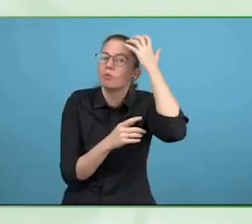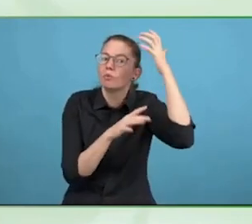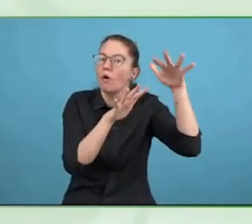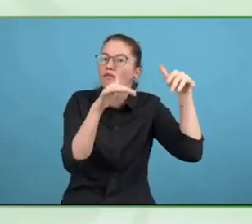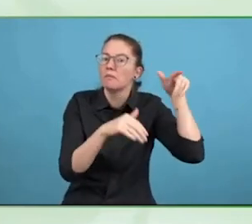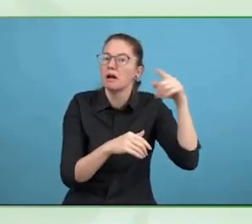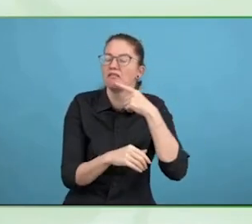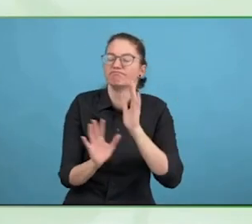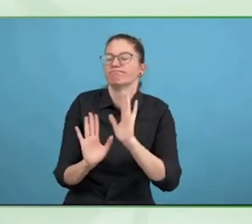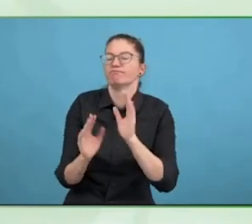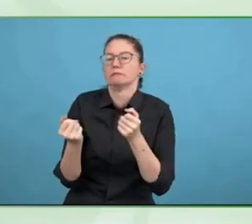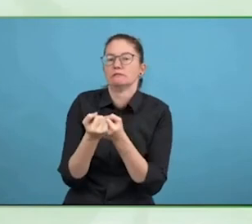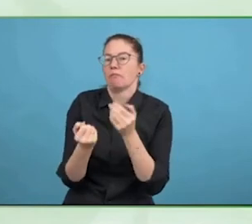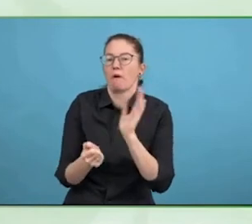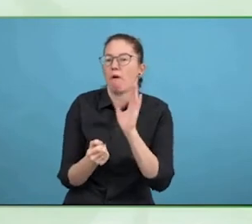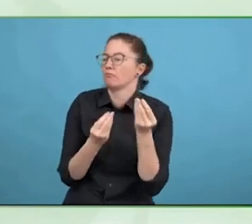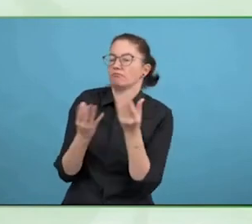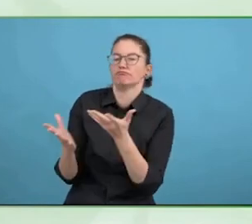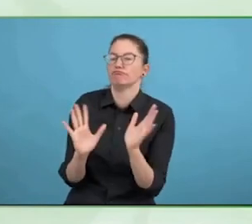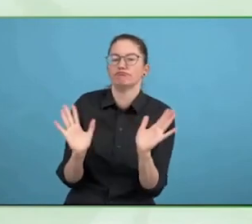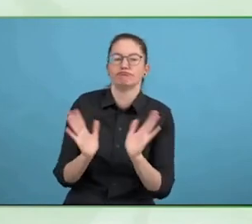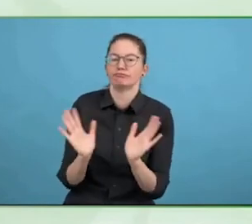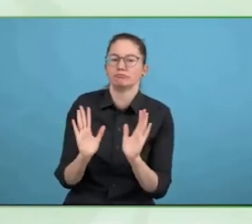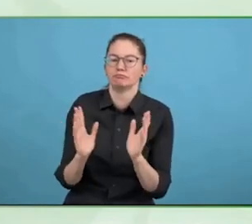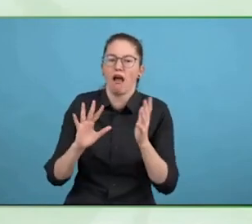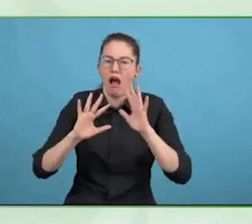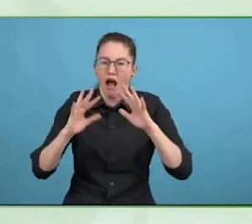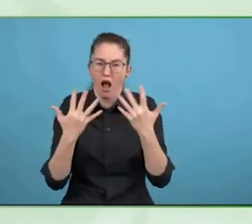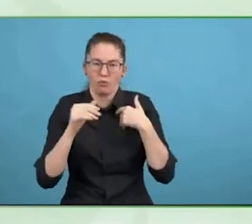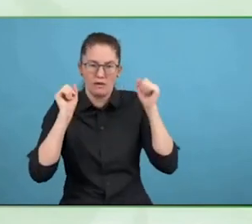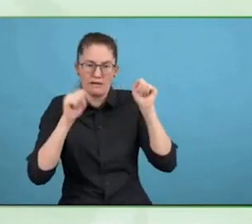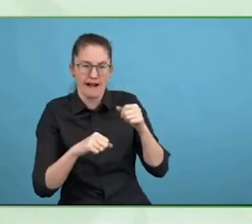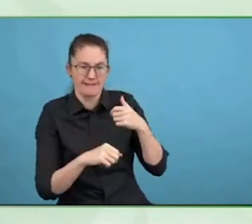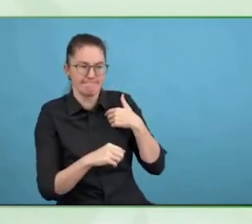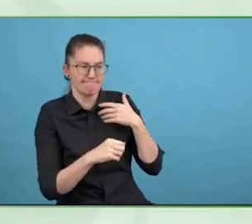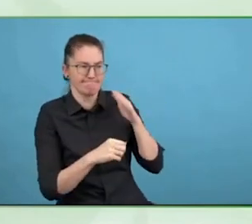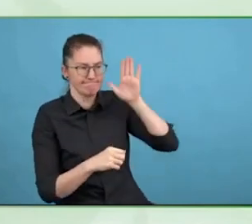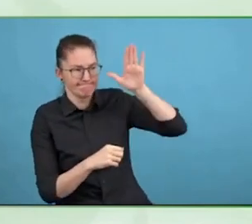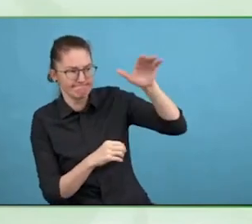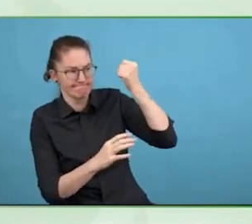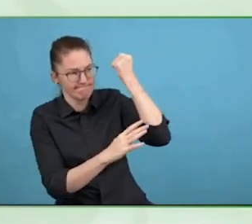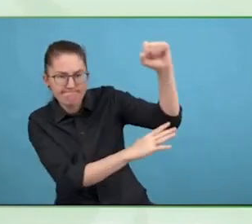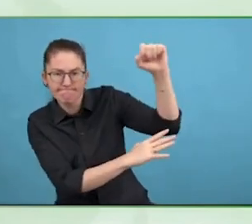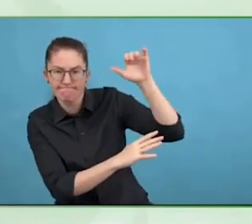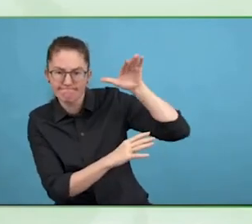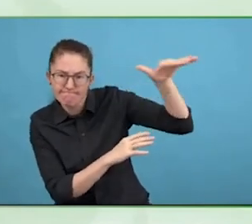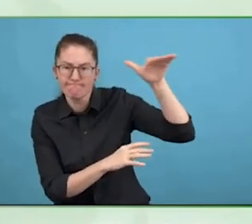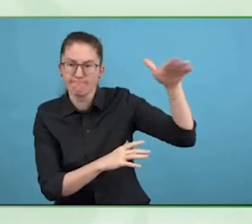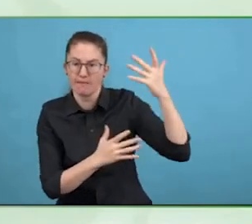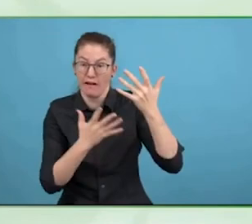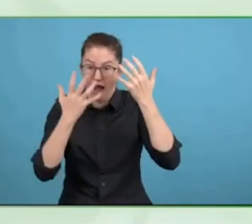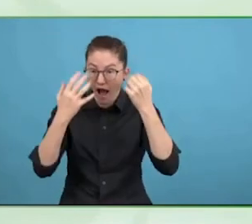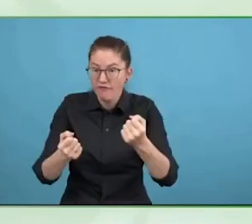provide two things, a twin track approach, the first thing is there